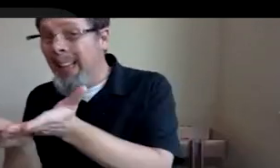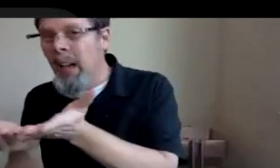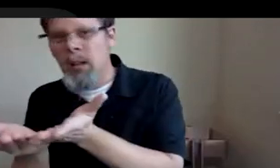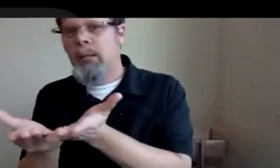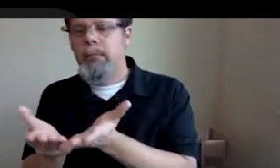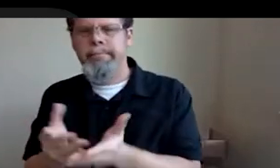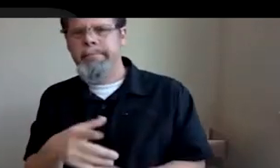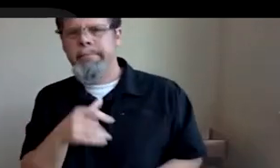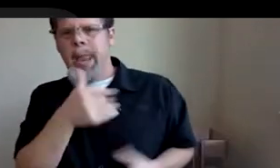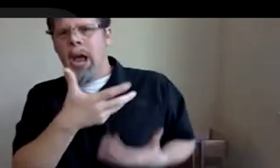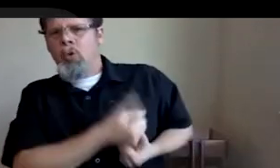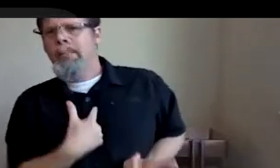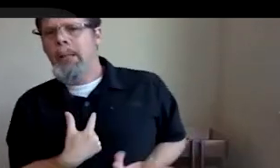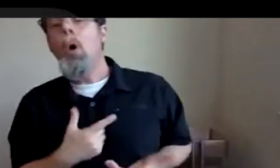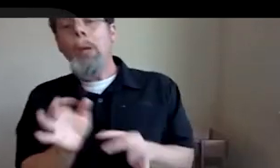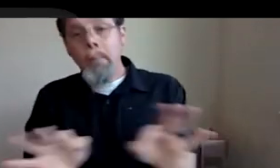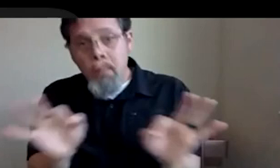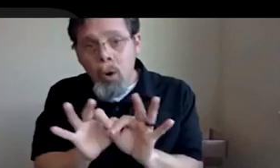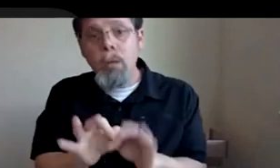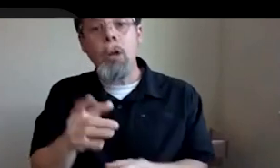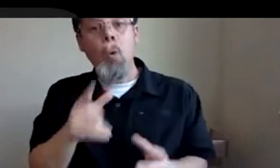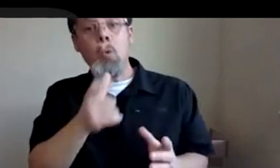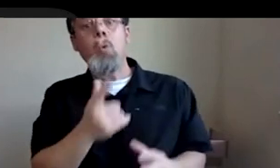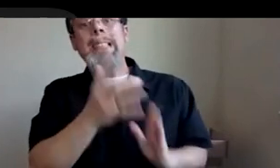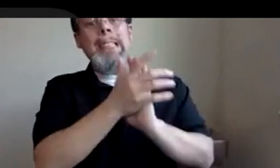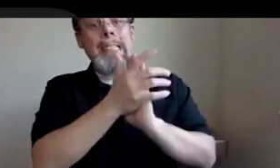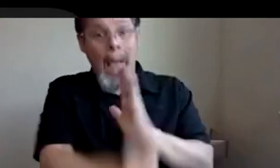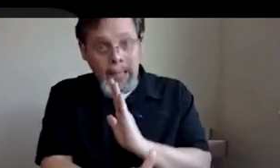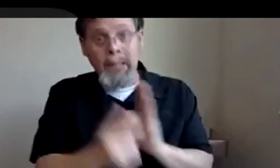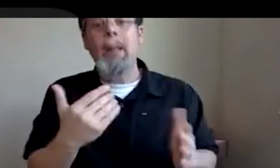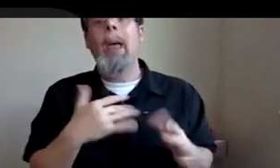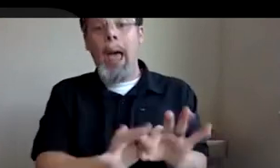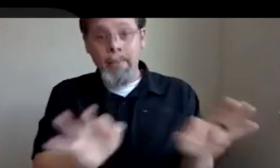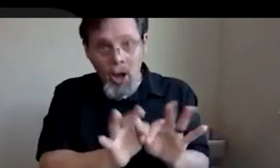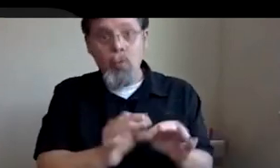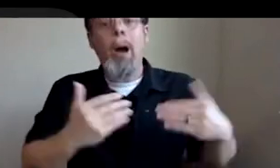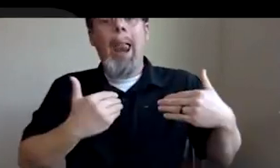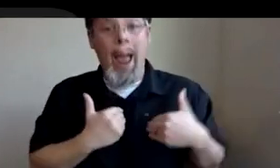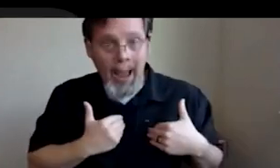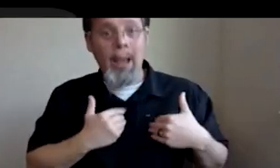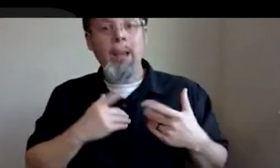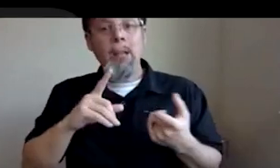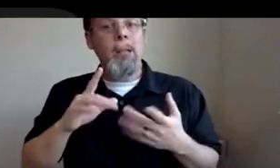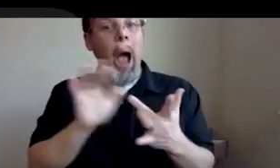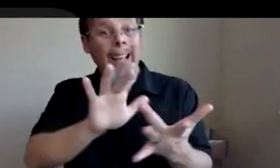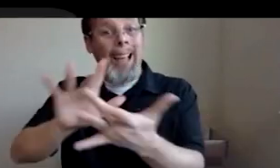who is talented, and then also who has a network that they can utilize to be like, hey, Jim, good to see you, man. How you been? Are you hearing